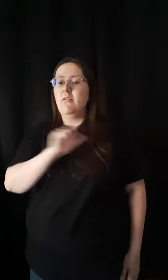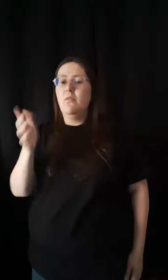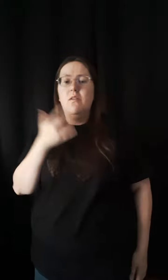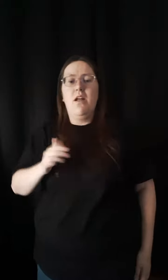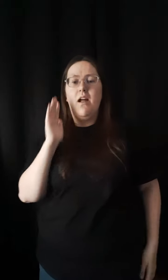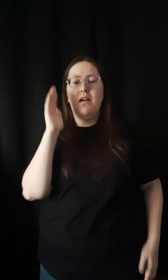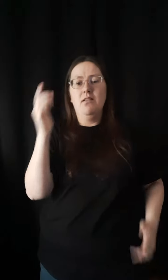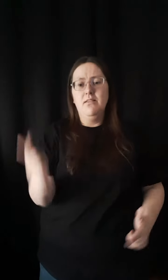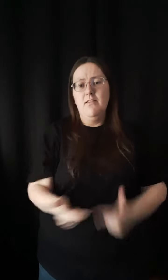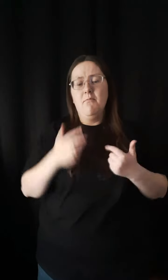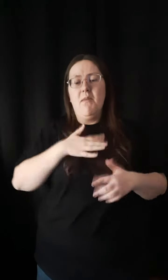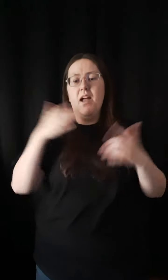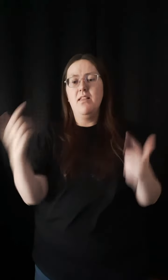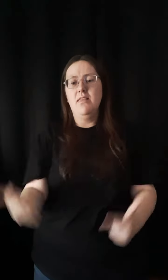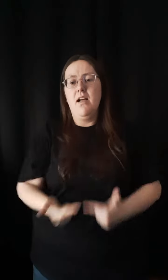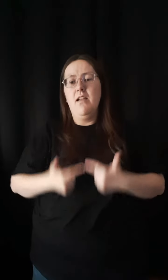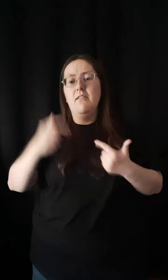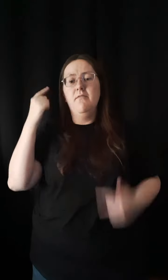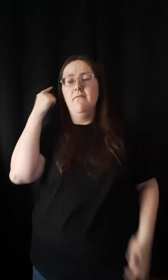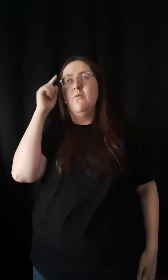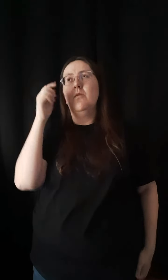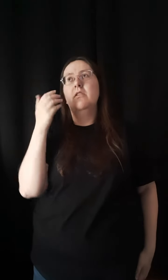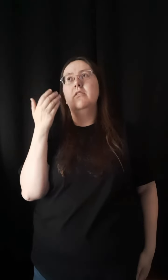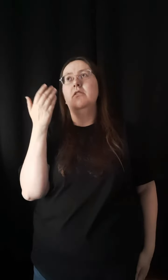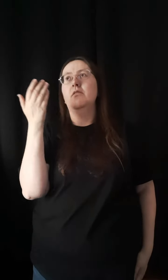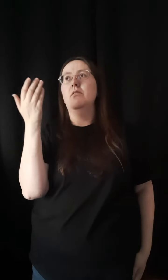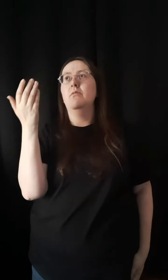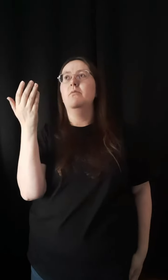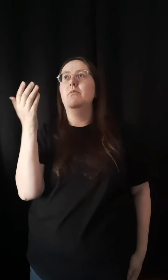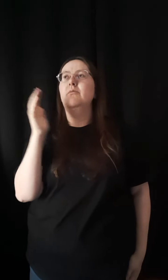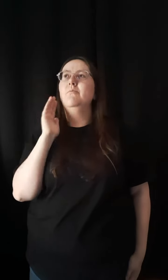Lord, I'll live my life for You